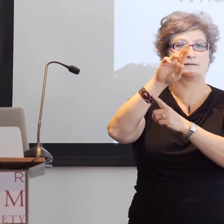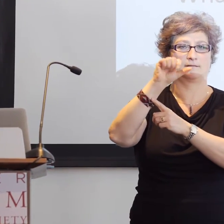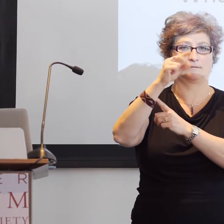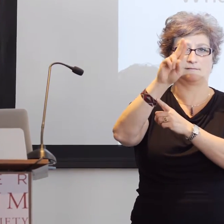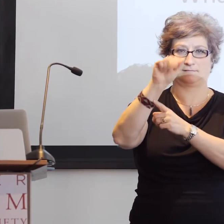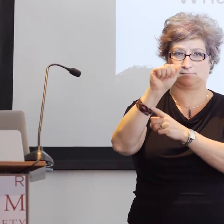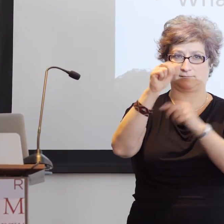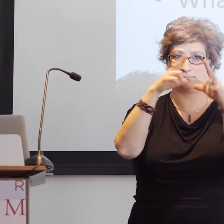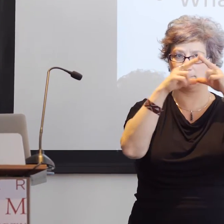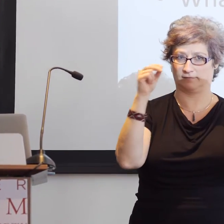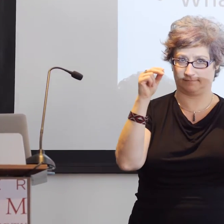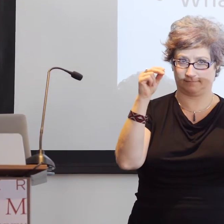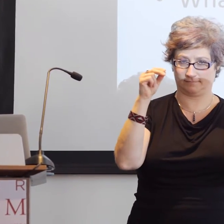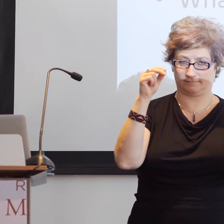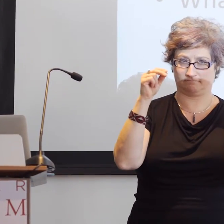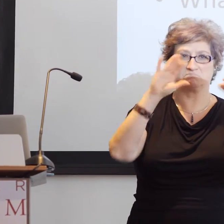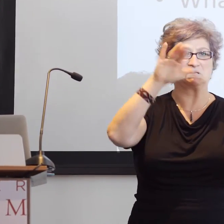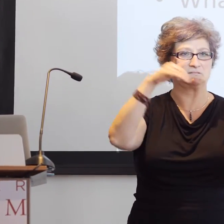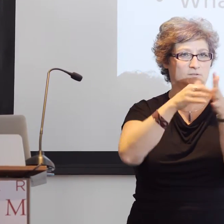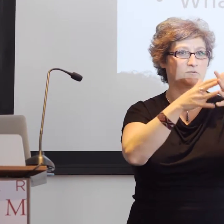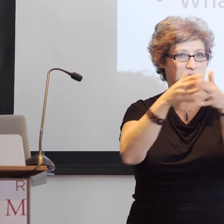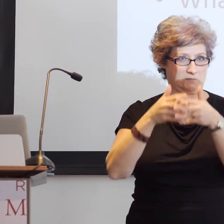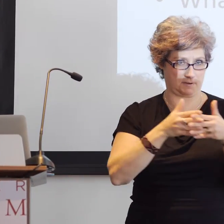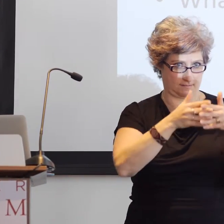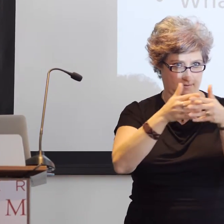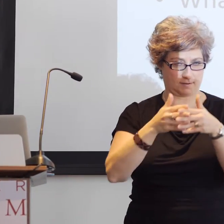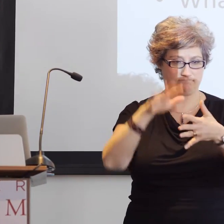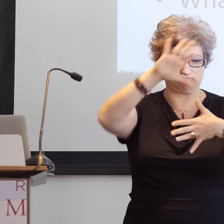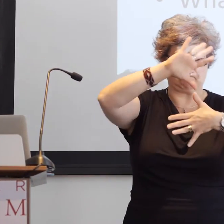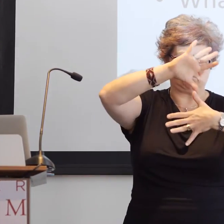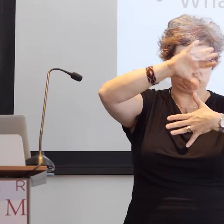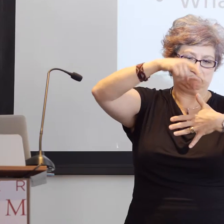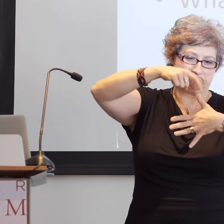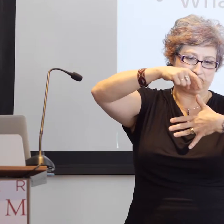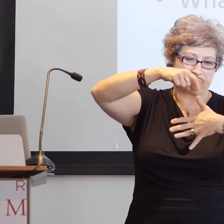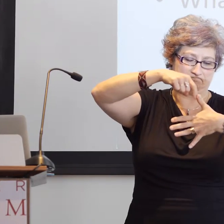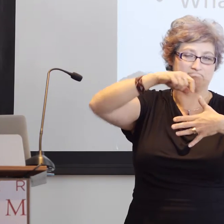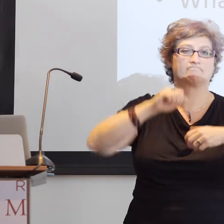So you start out with a person who is Deaf, they experience the Deaf community.